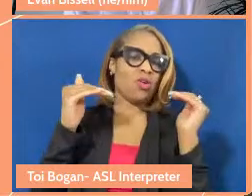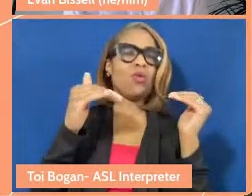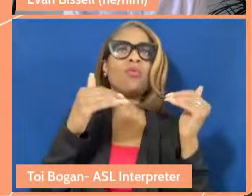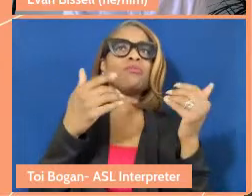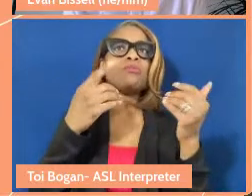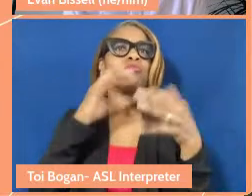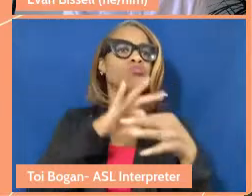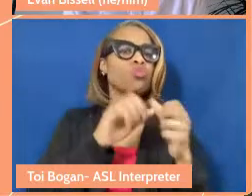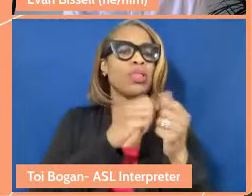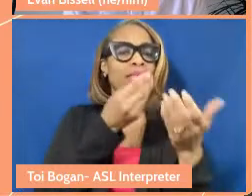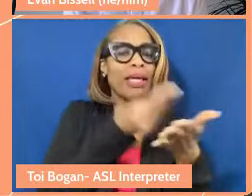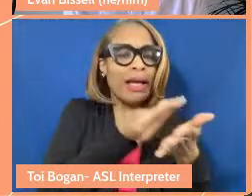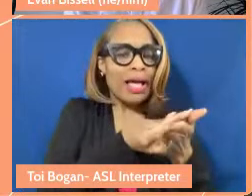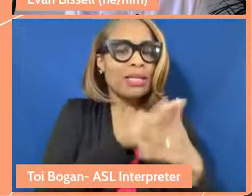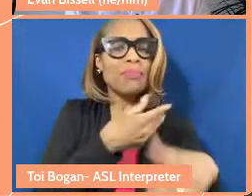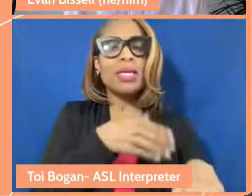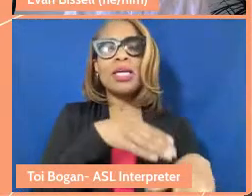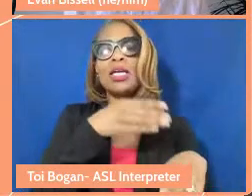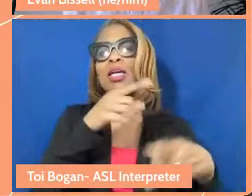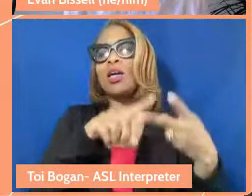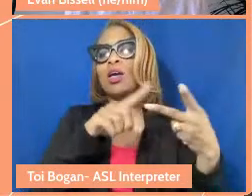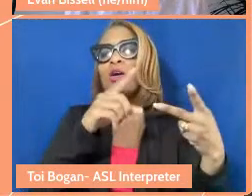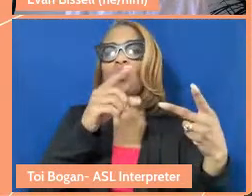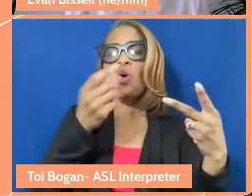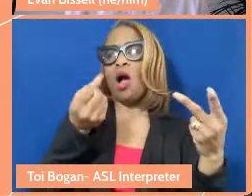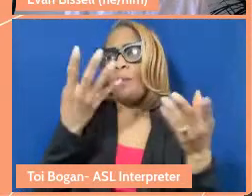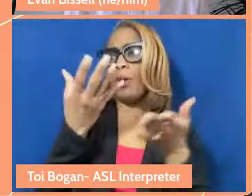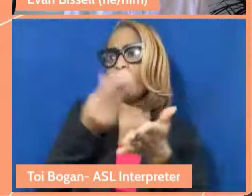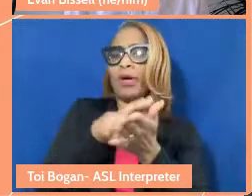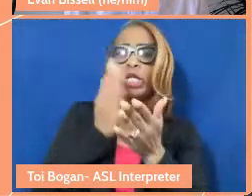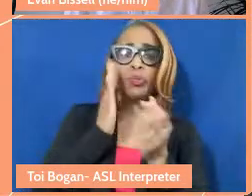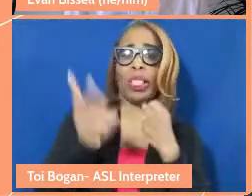of capitalism. It's like how much money I'm going to save, how much money I'm going to make.